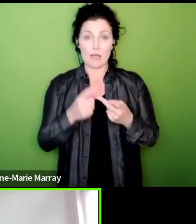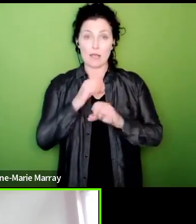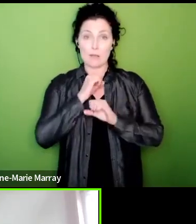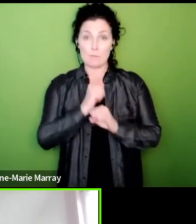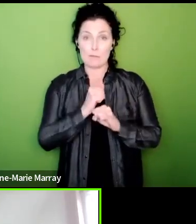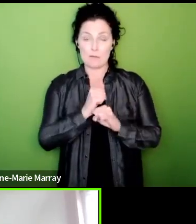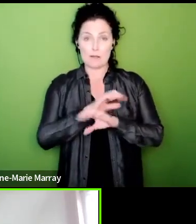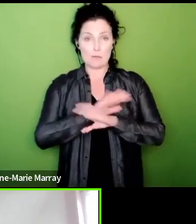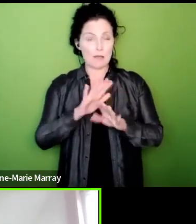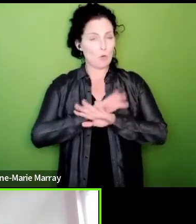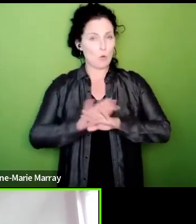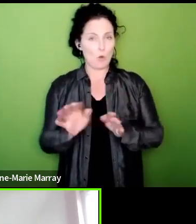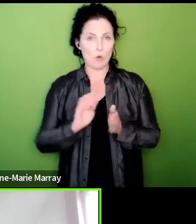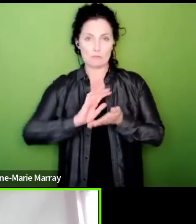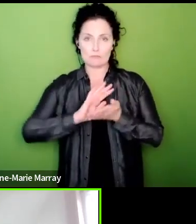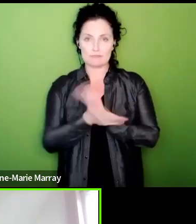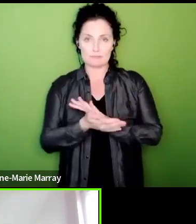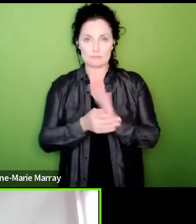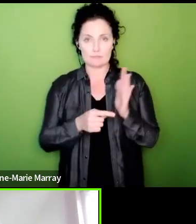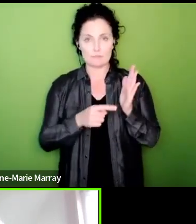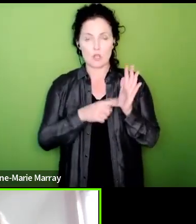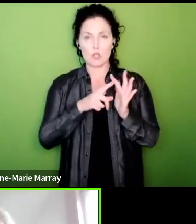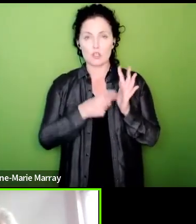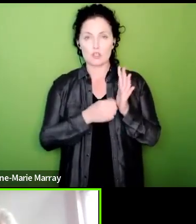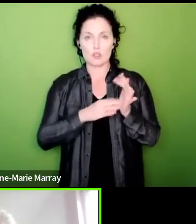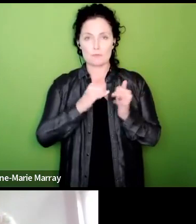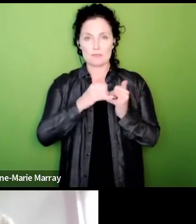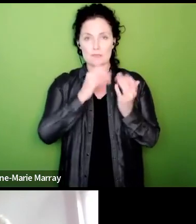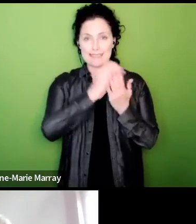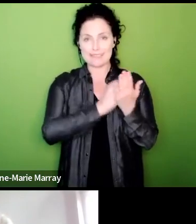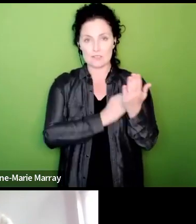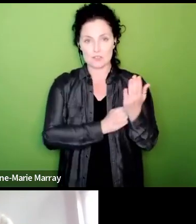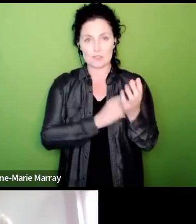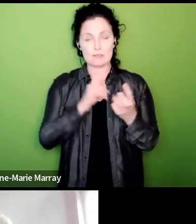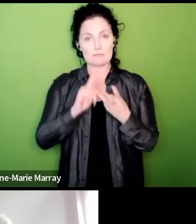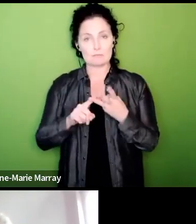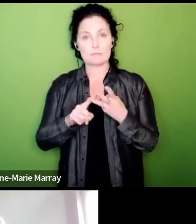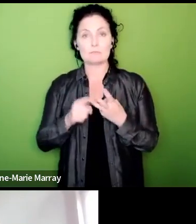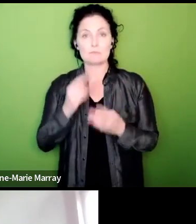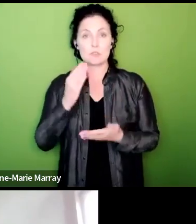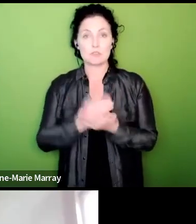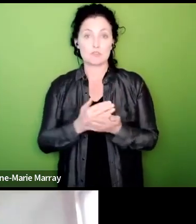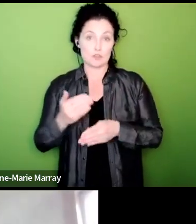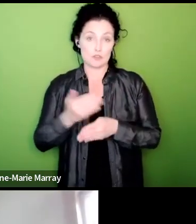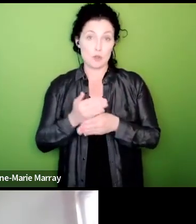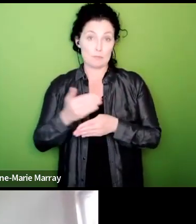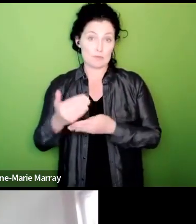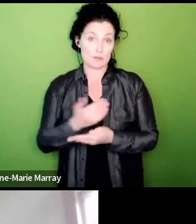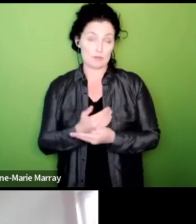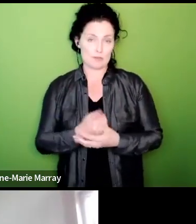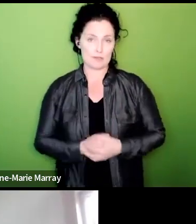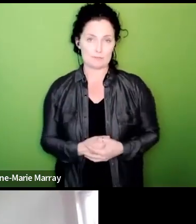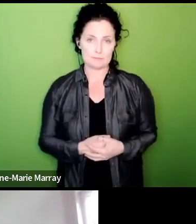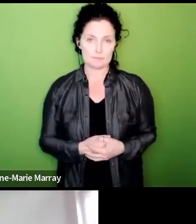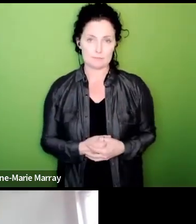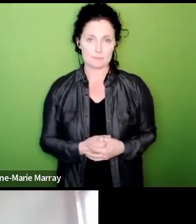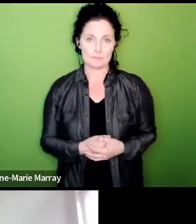and conditions as a minimum and a job security agreement okay thank you uh Judy Jones says I'm